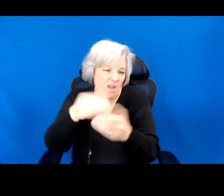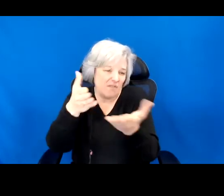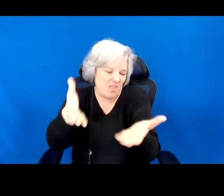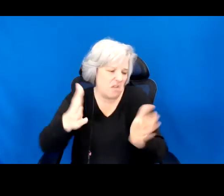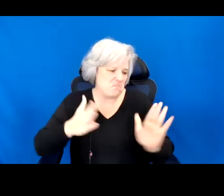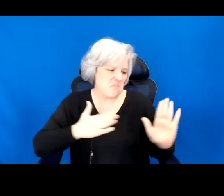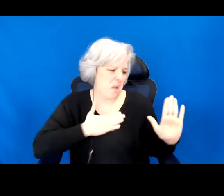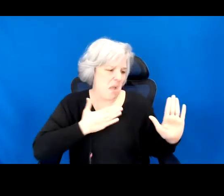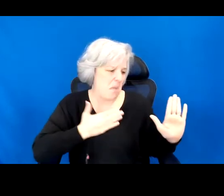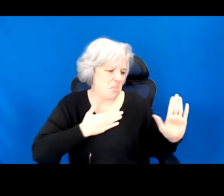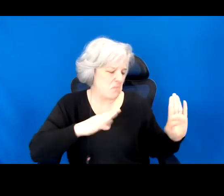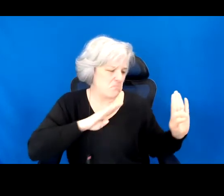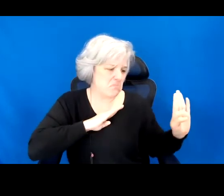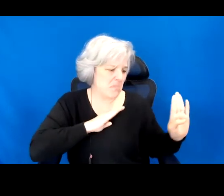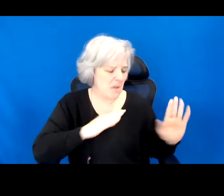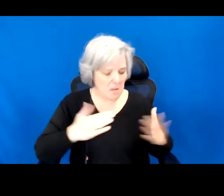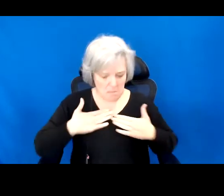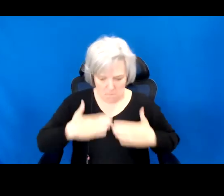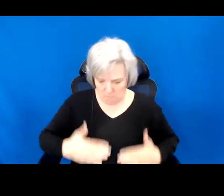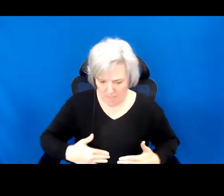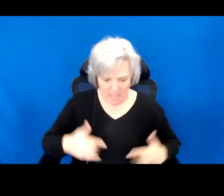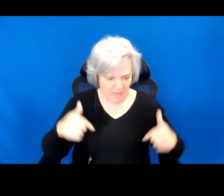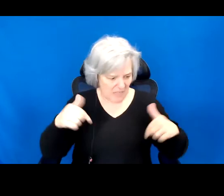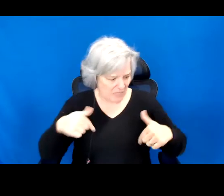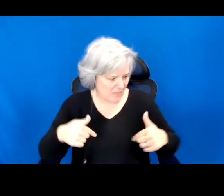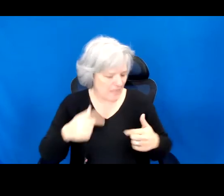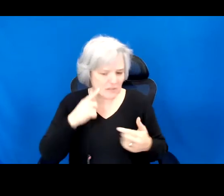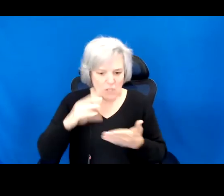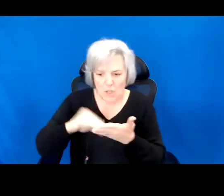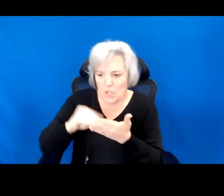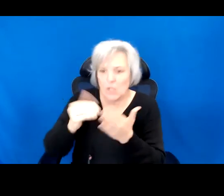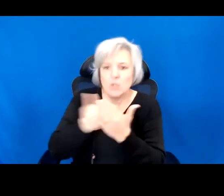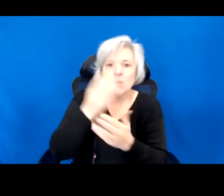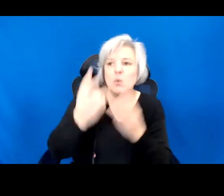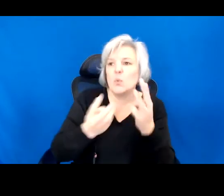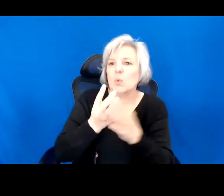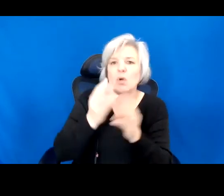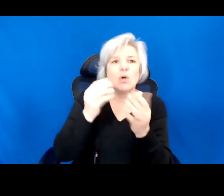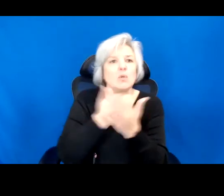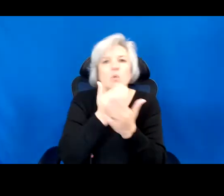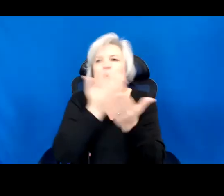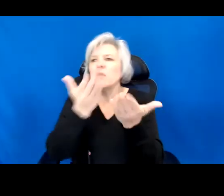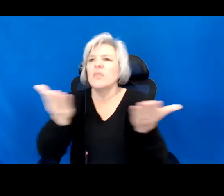I know in my body the cost of discovering new worlds, the brutal violence that accompanies